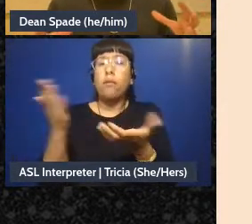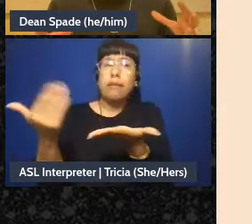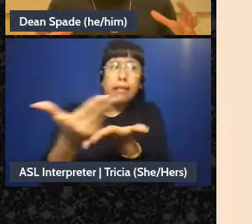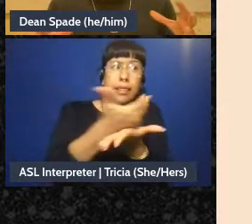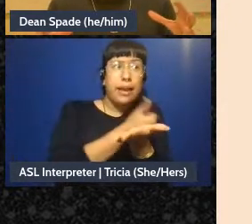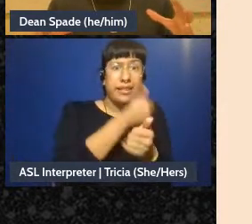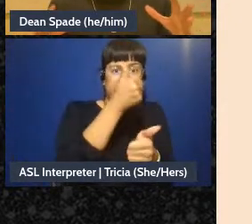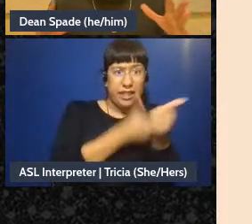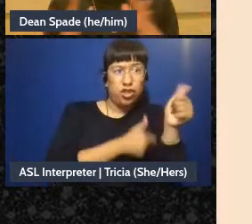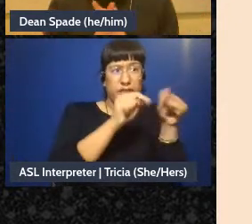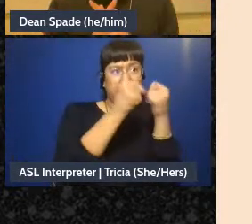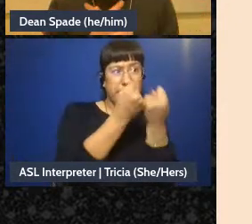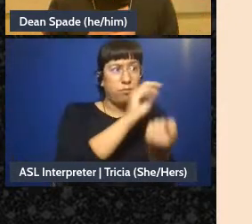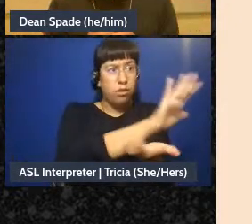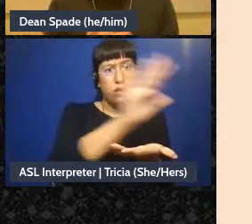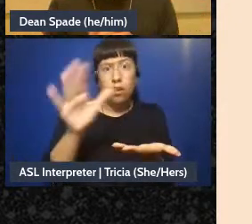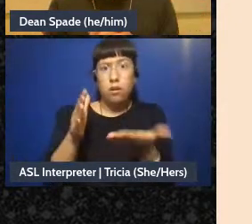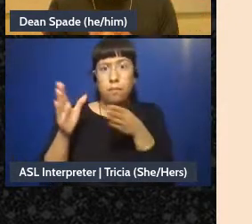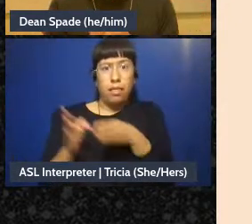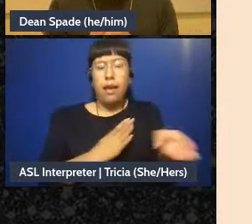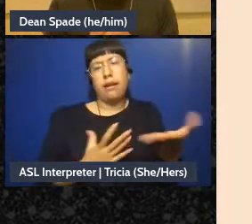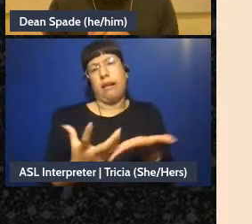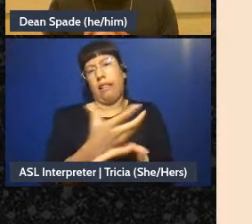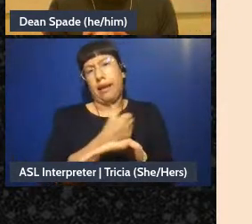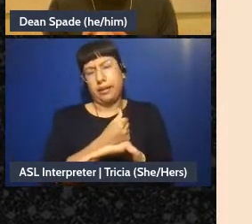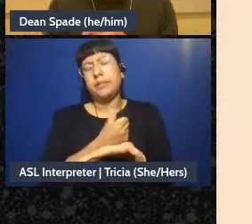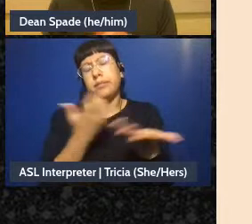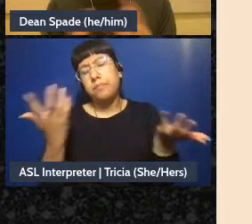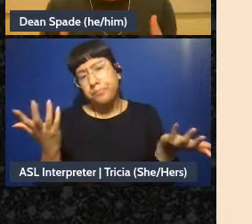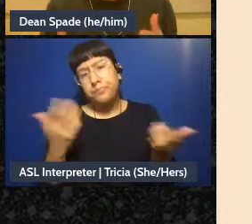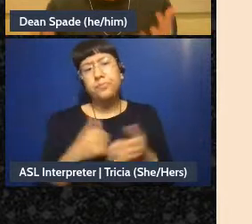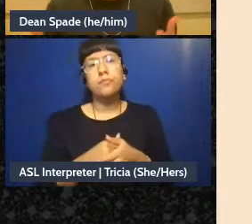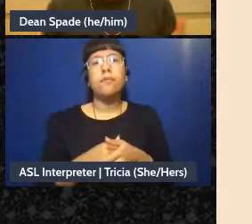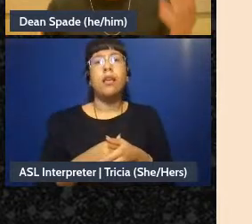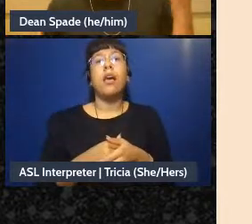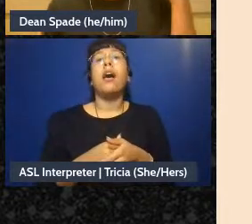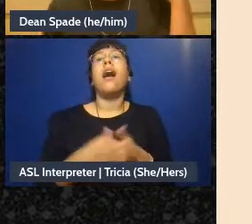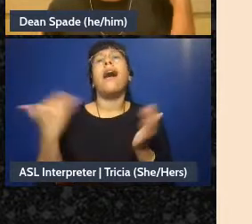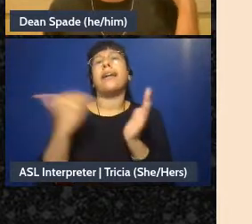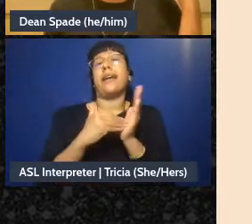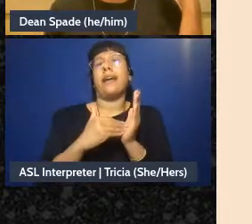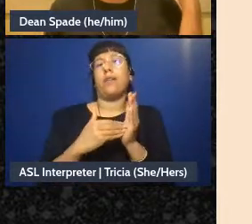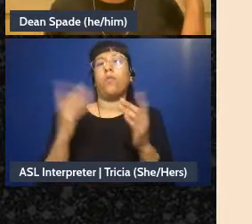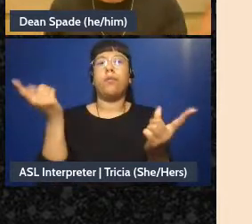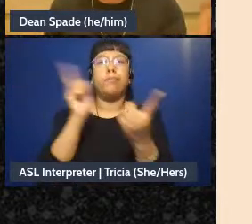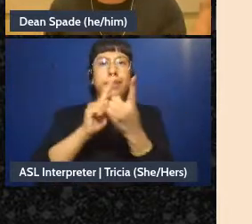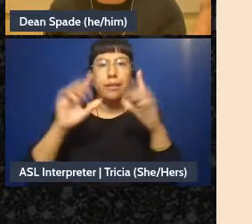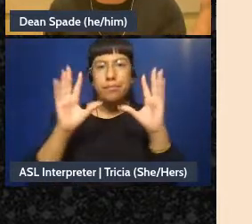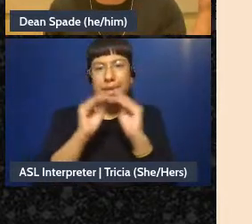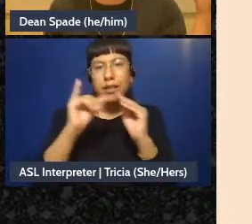um, then, you know, we're gonna get together again in June and be like “how's it going?